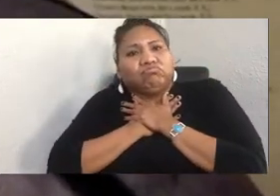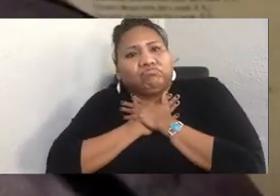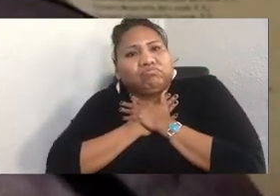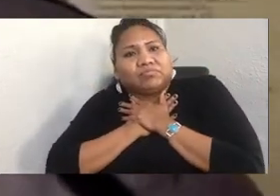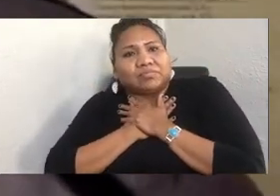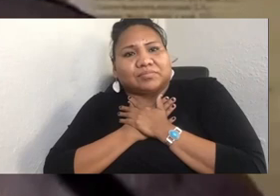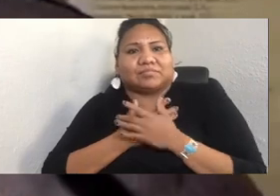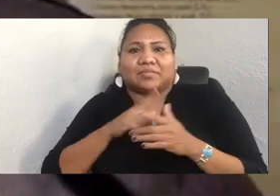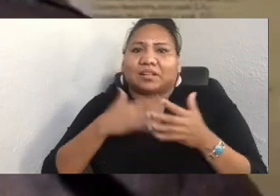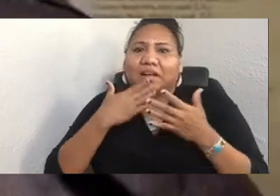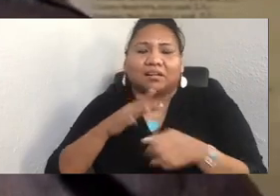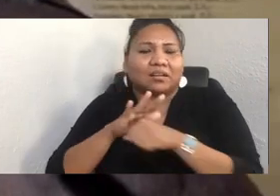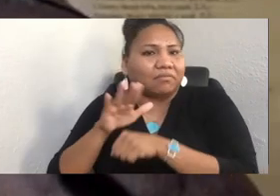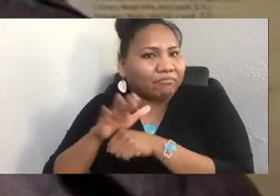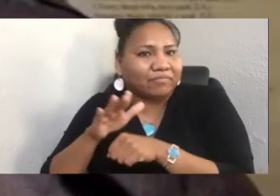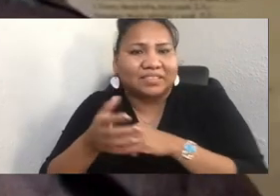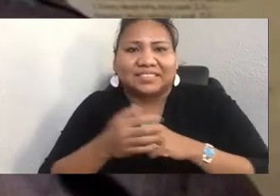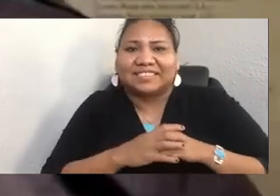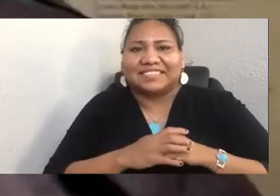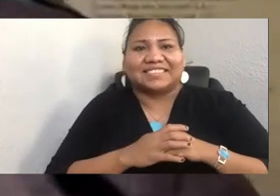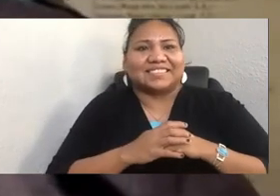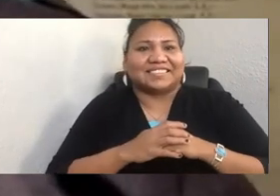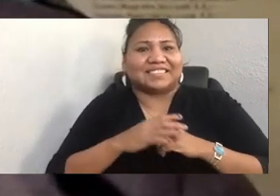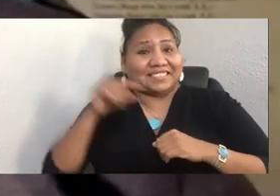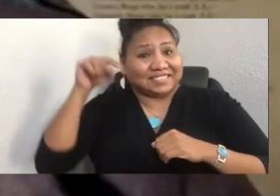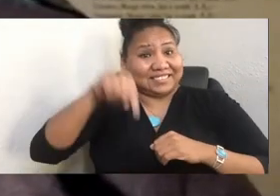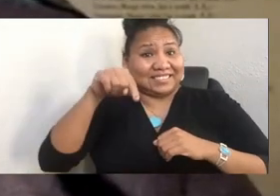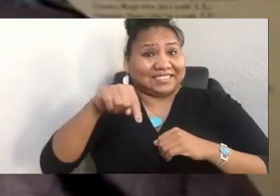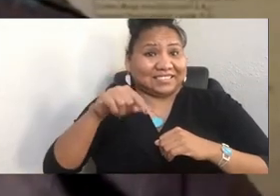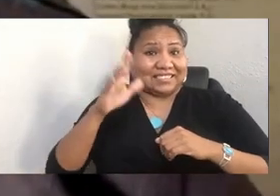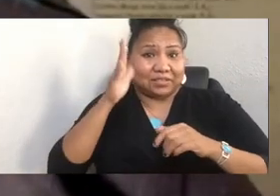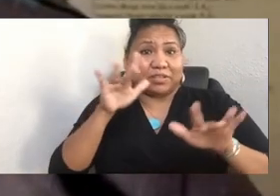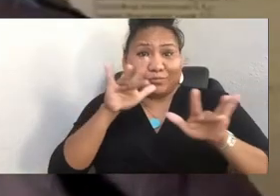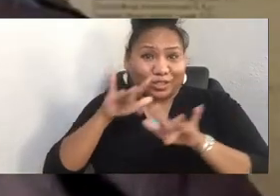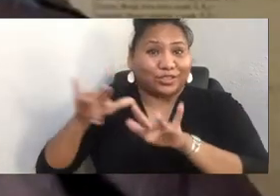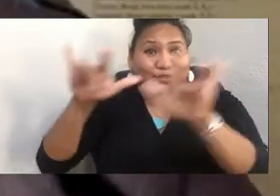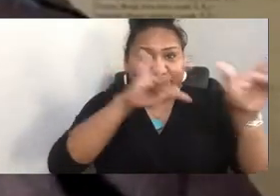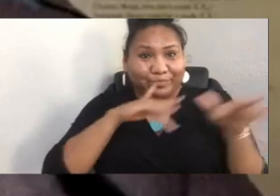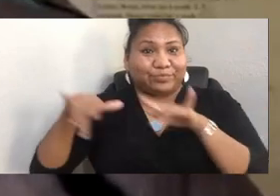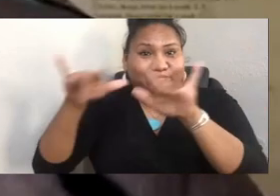And I know that this is being recorded, so at some point it'll be available.